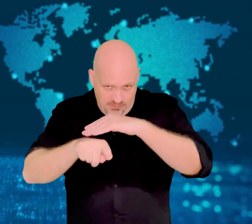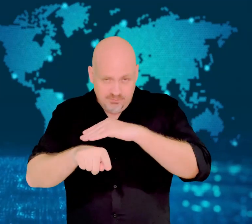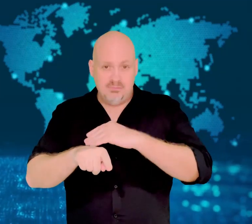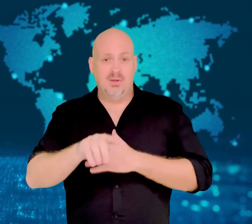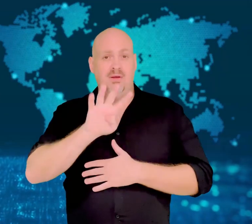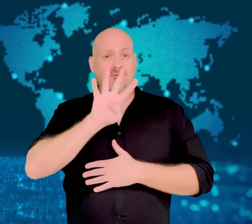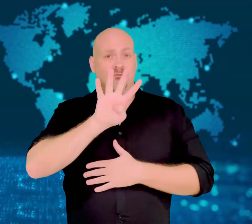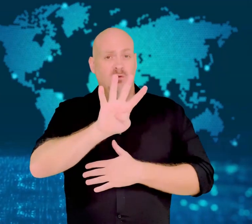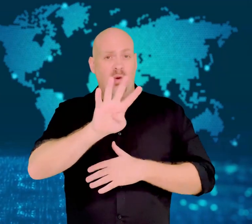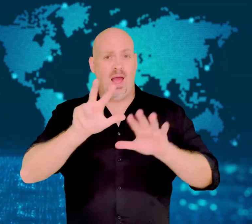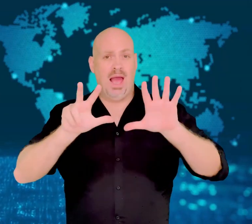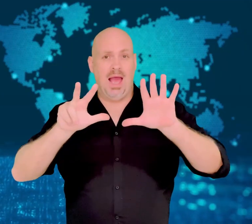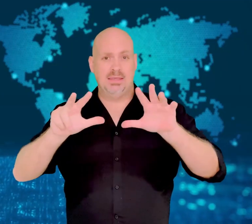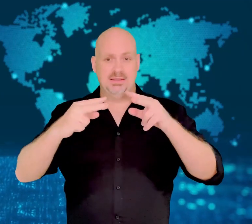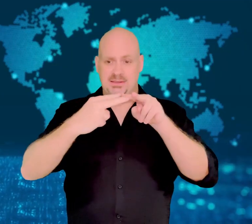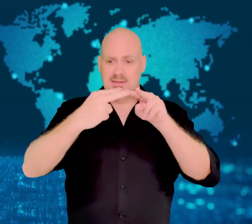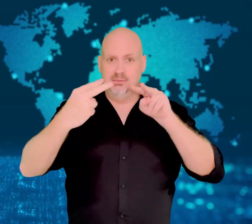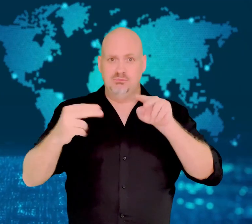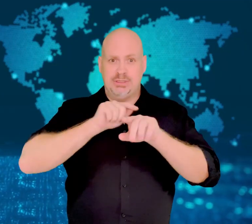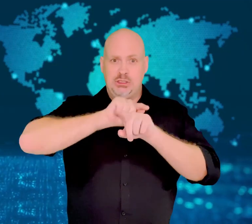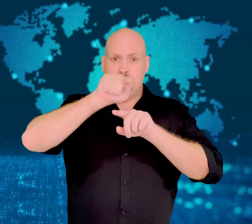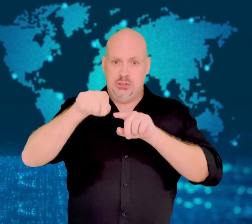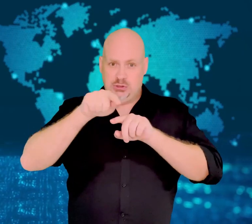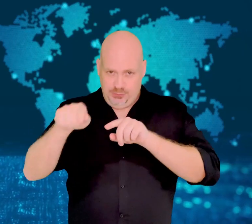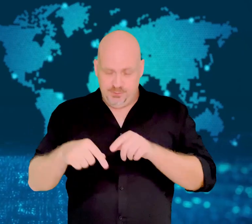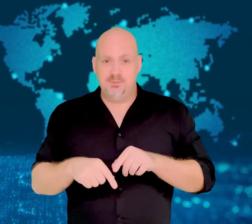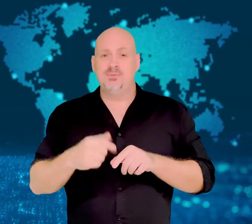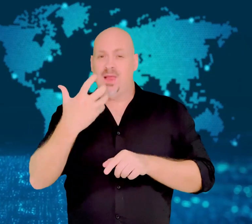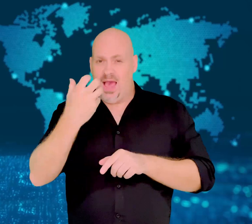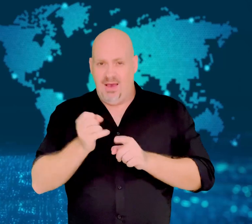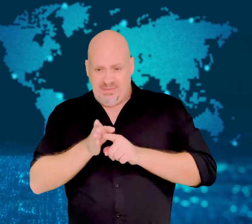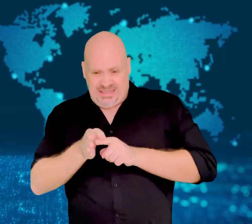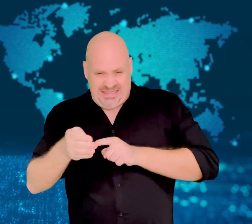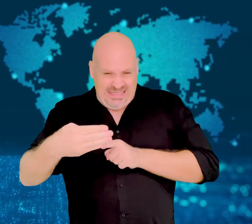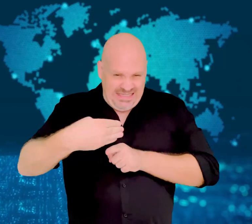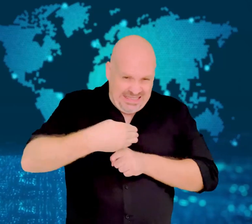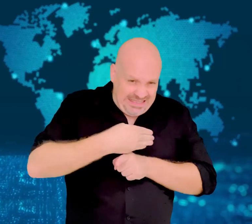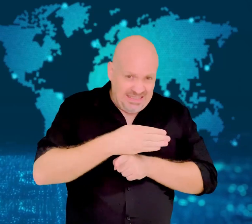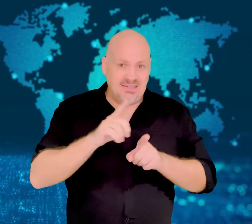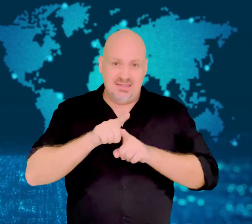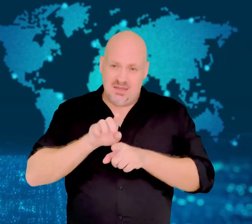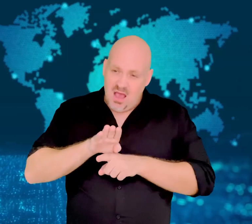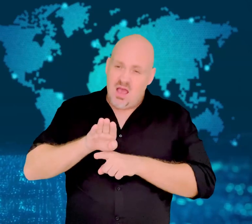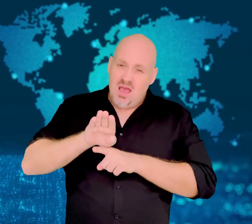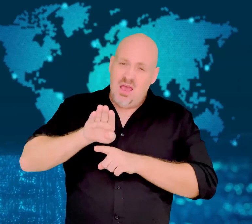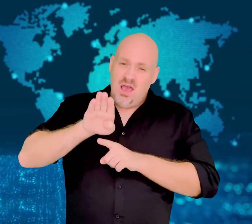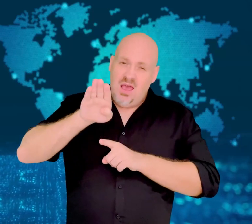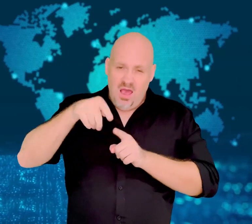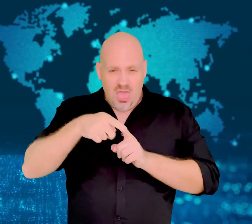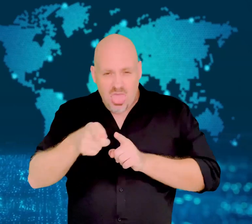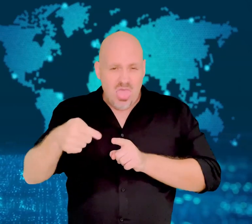The world record journey took around an hour.